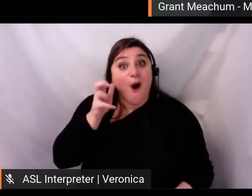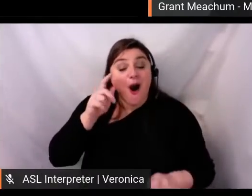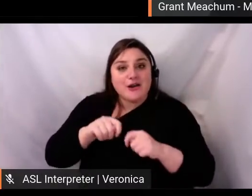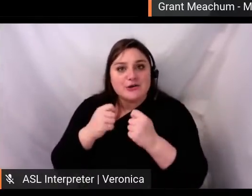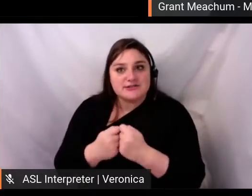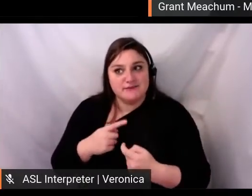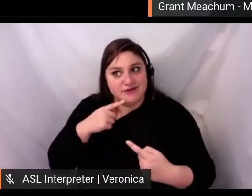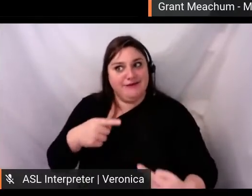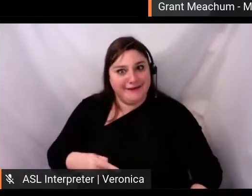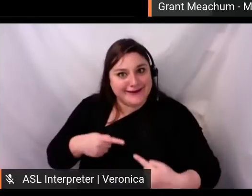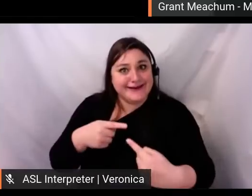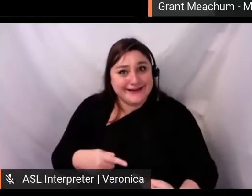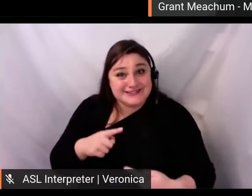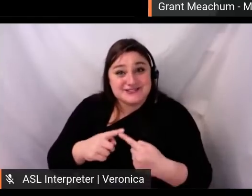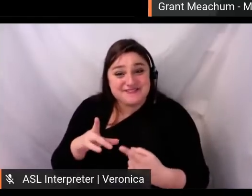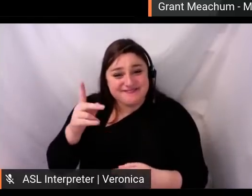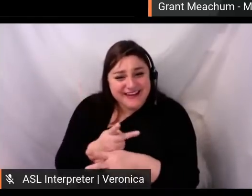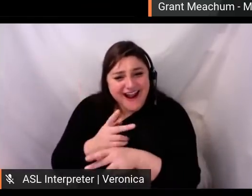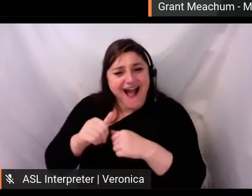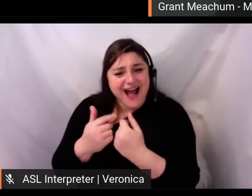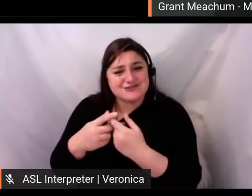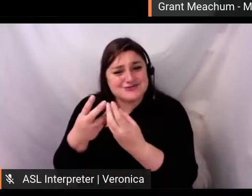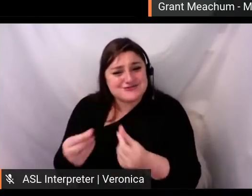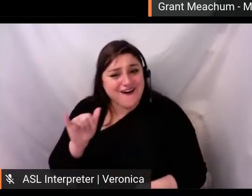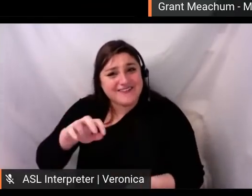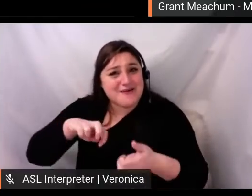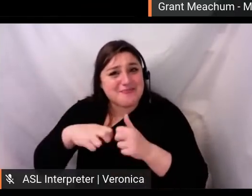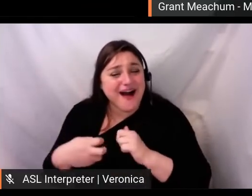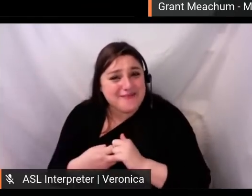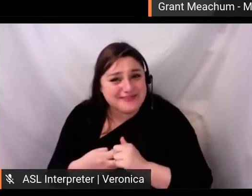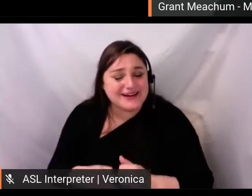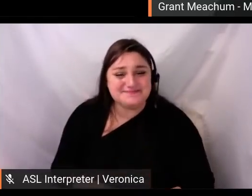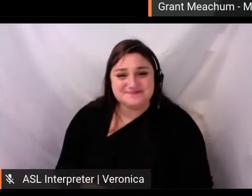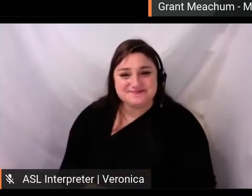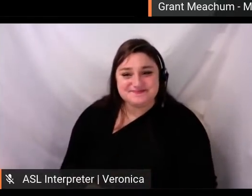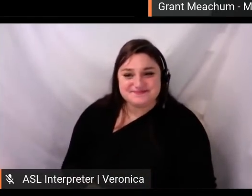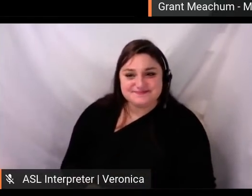Visually, we had another step of departure from the everyone in blocks